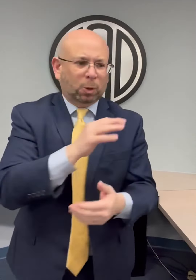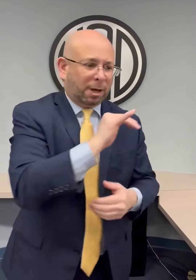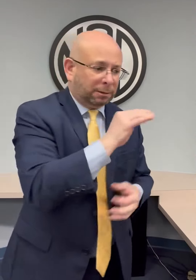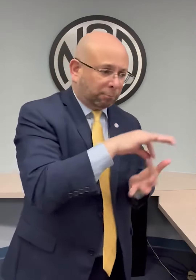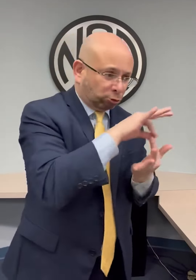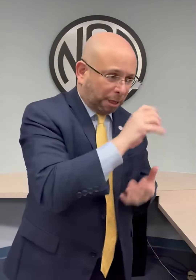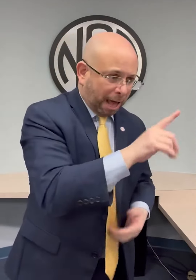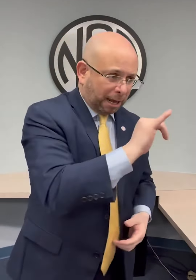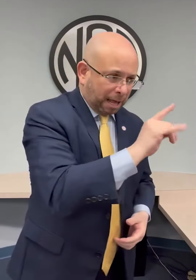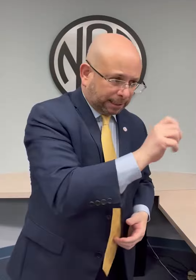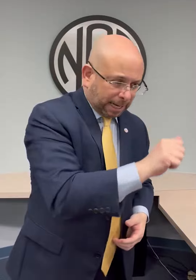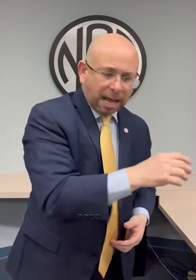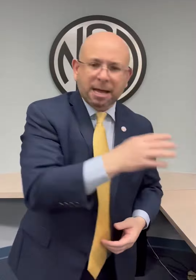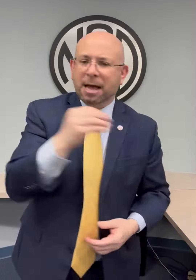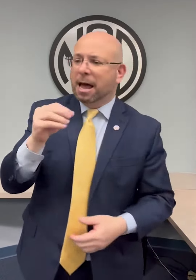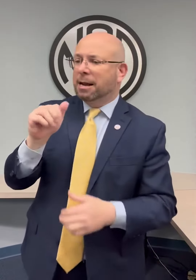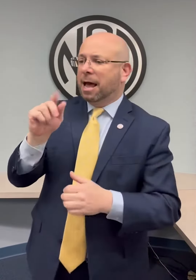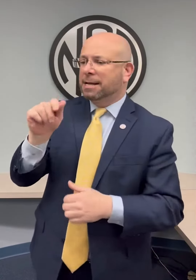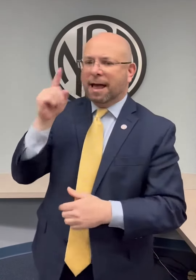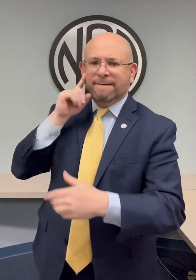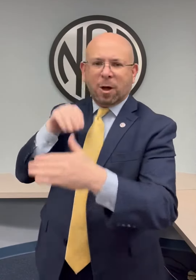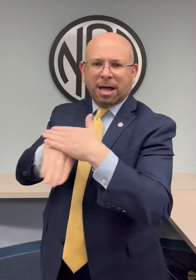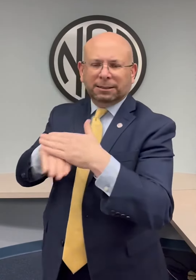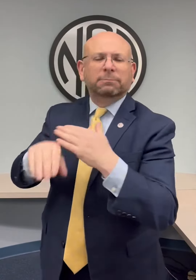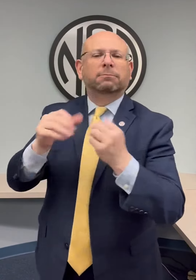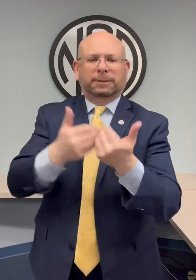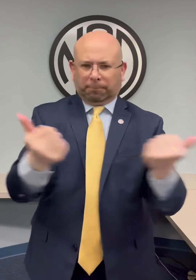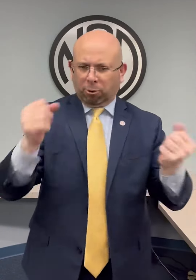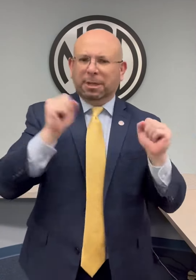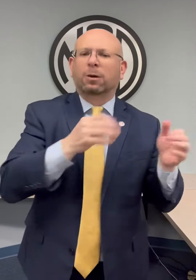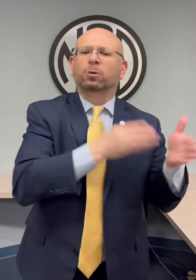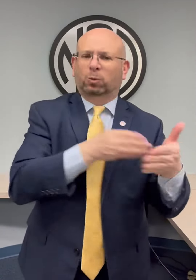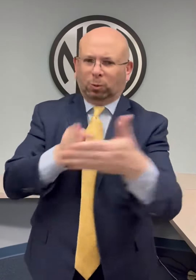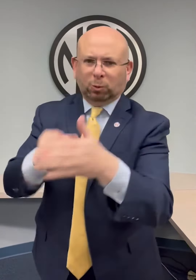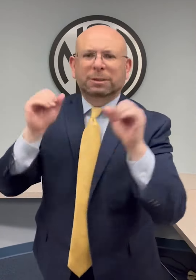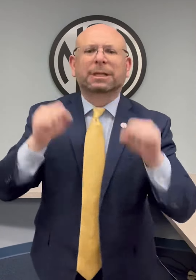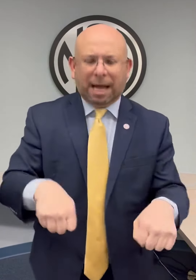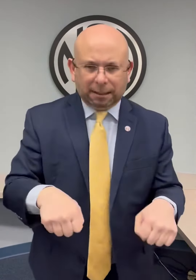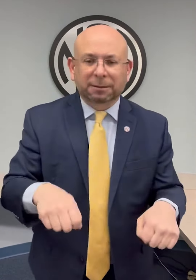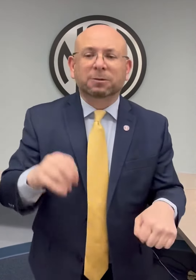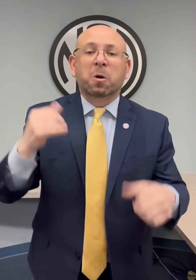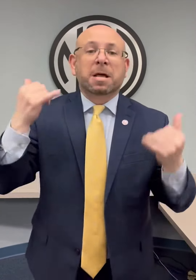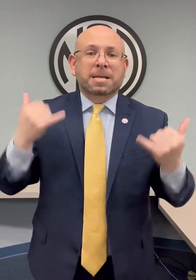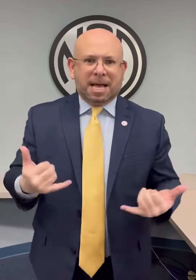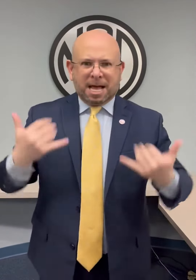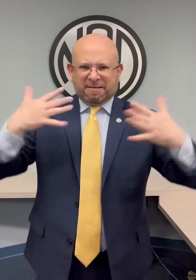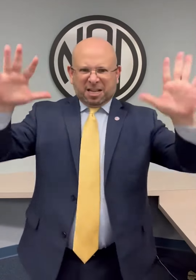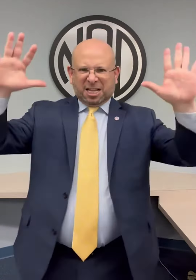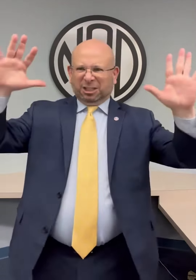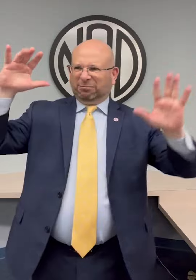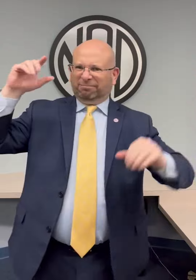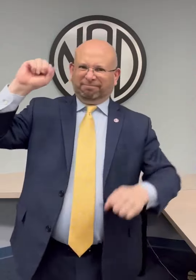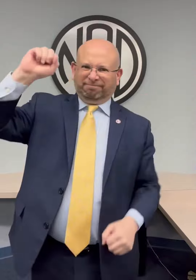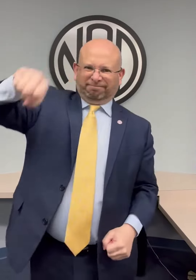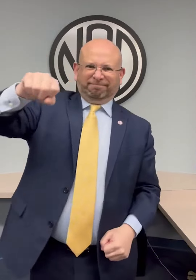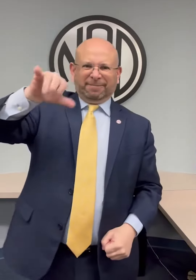that we could pursue the ADA case for access issues independently of the IDEA case which focuses on special education. That is now final and clear,